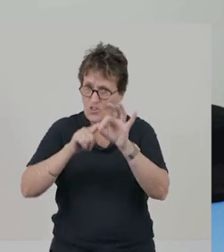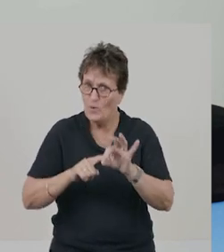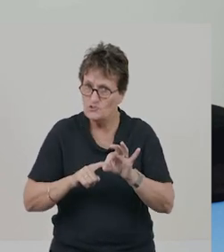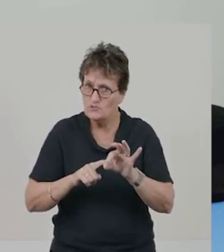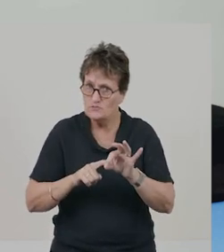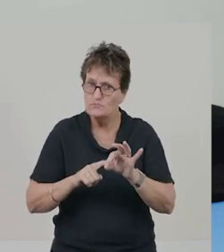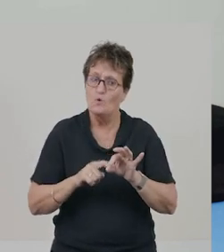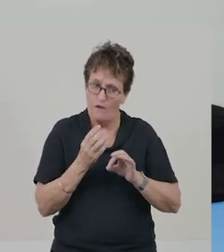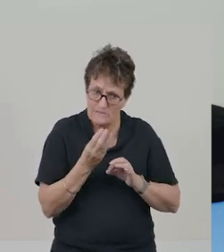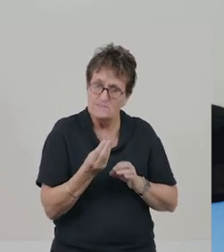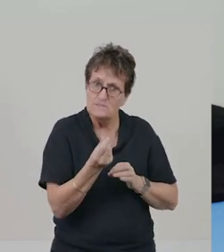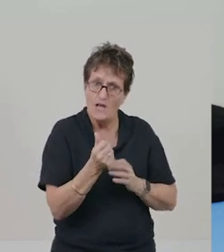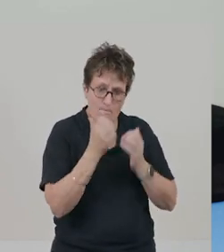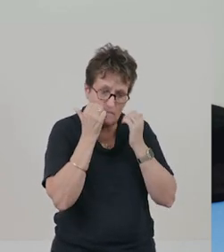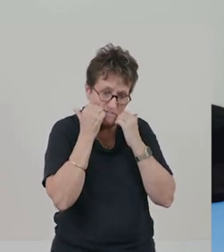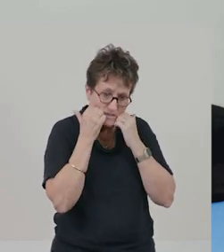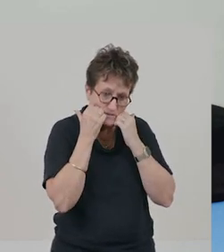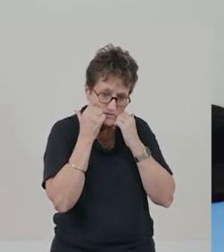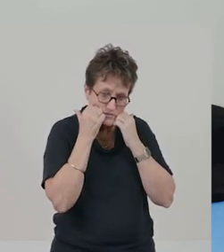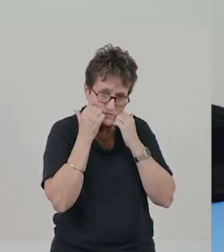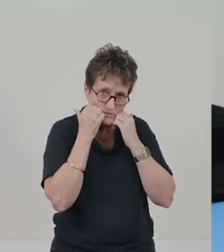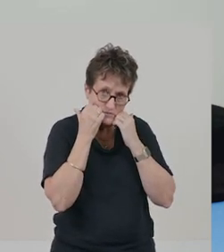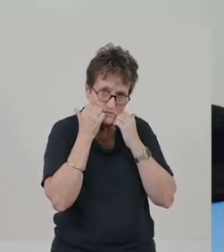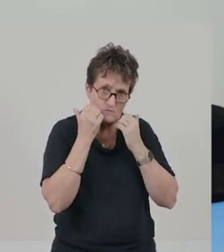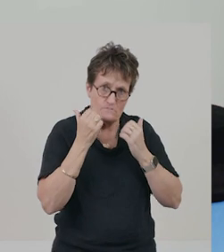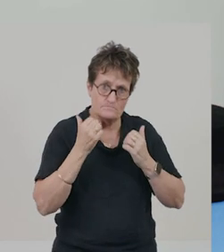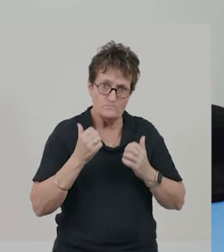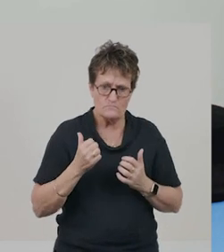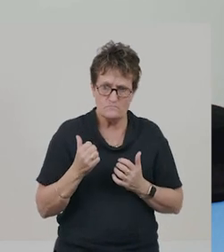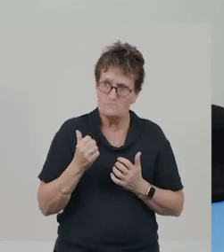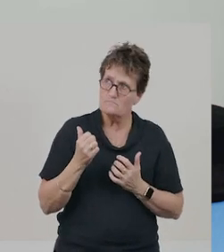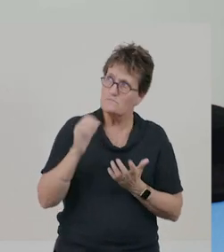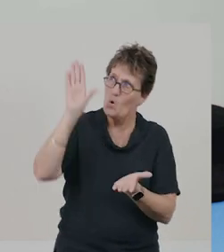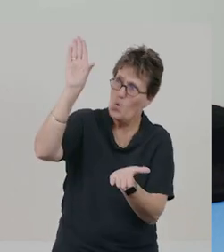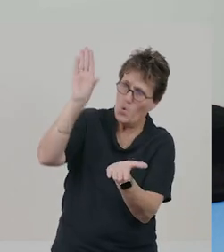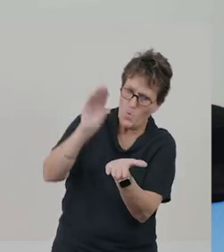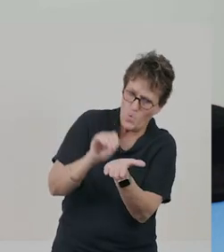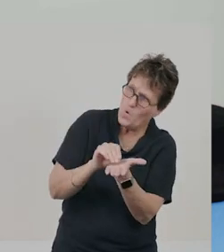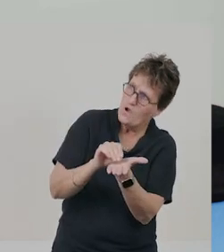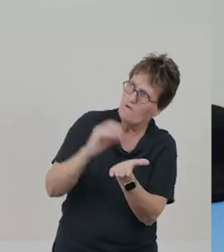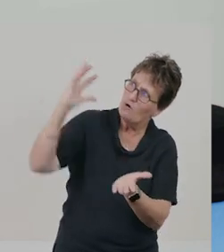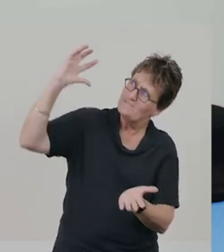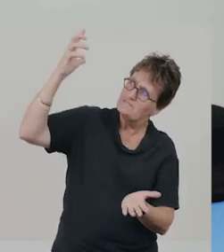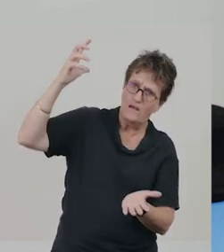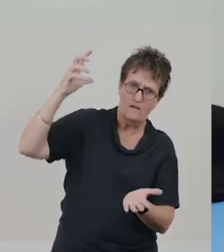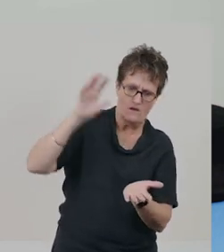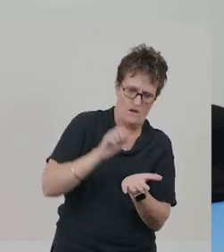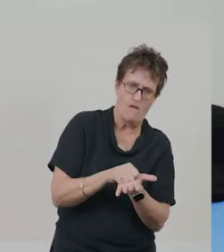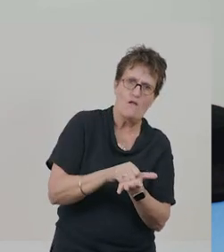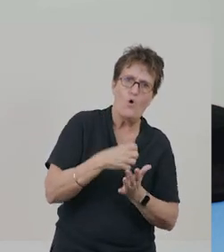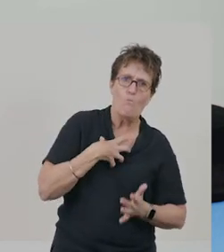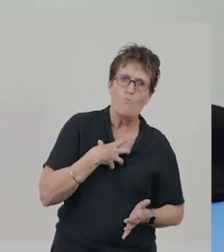We have some evidence that more heat from the Sun was absorbed by some of the materials.